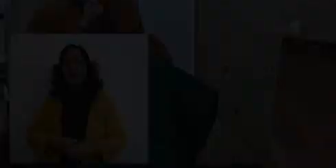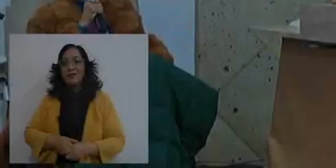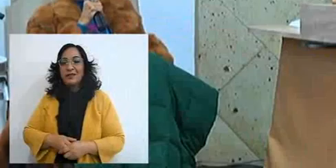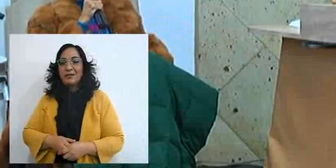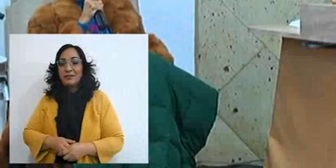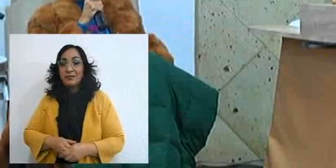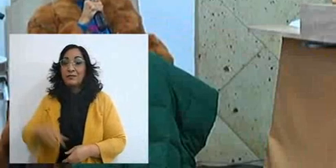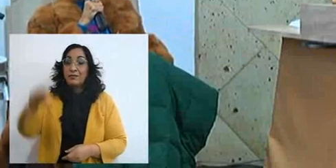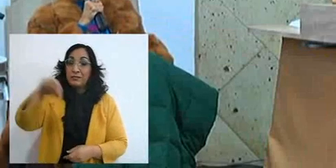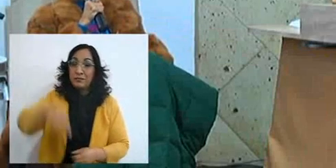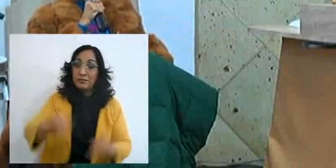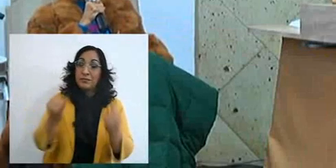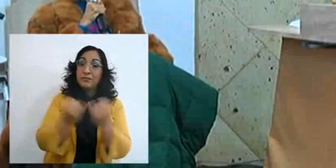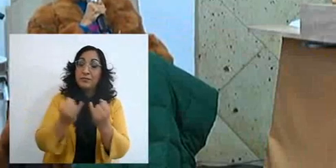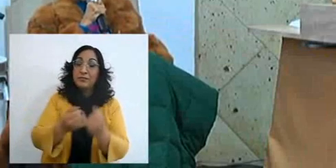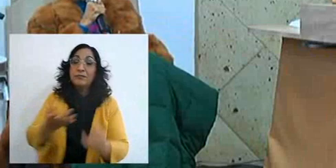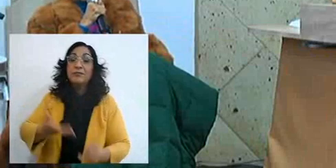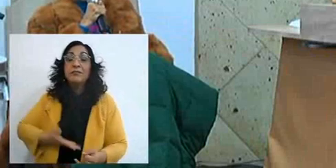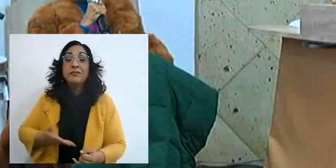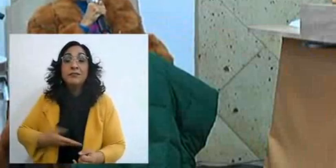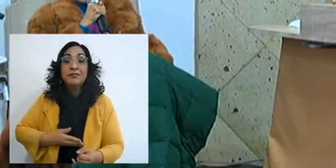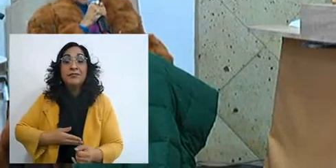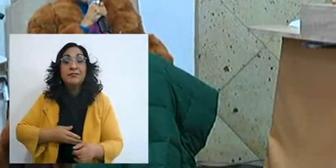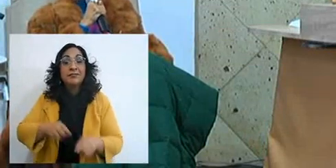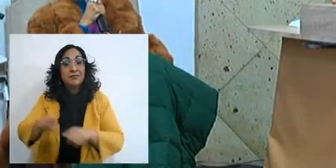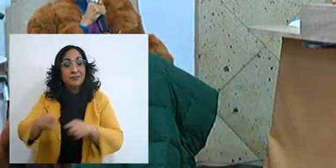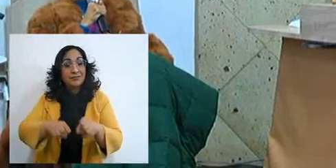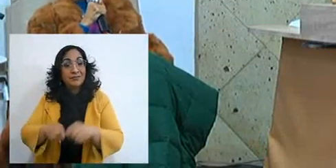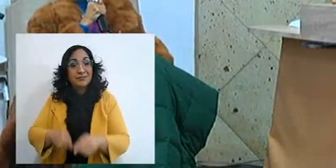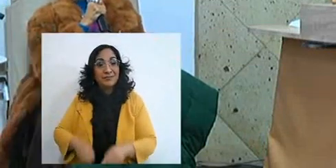Well, today we also have our brethen René here,